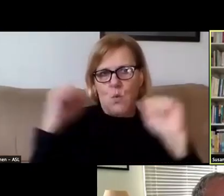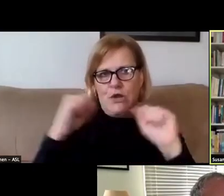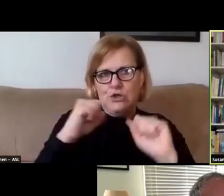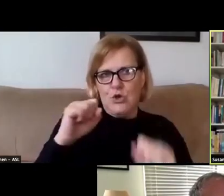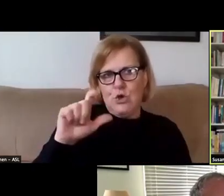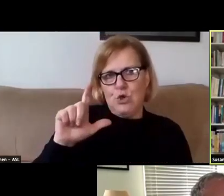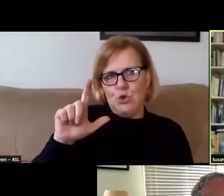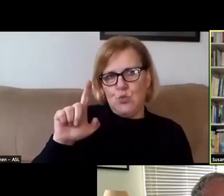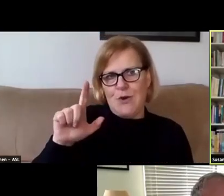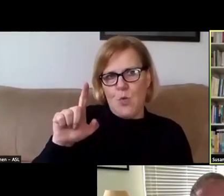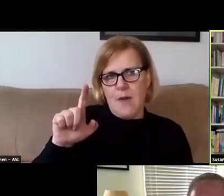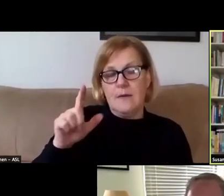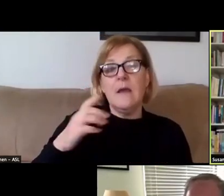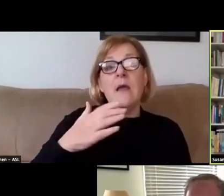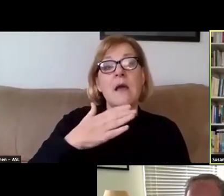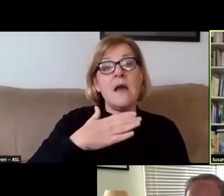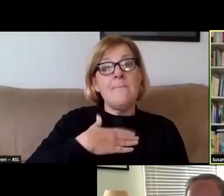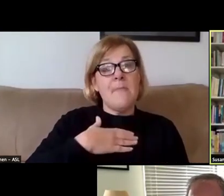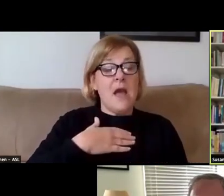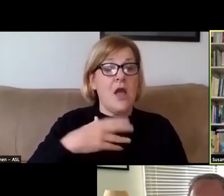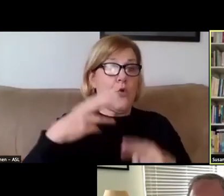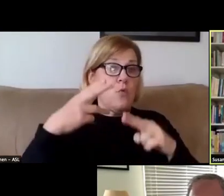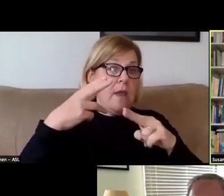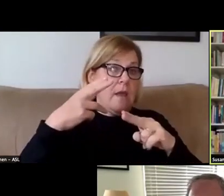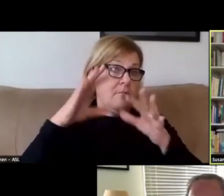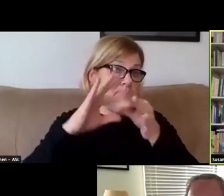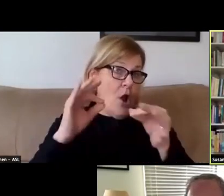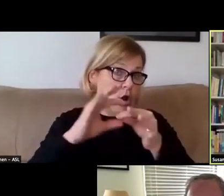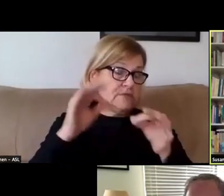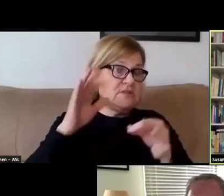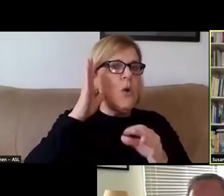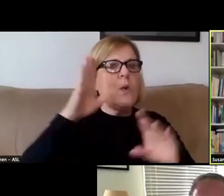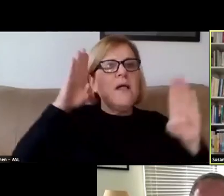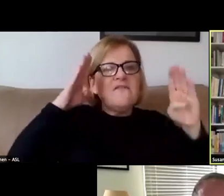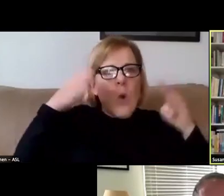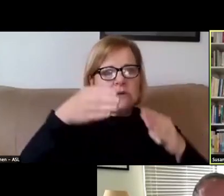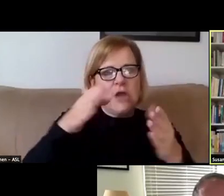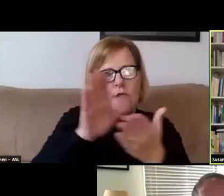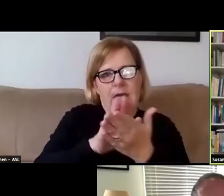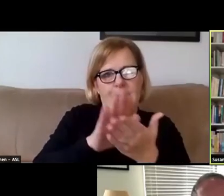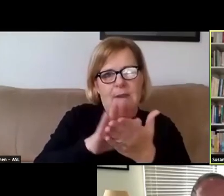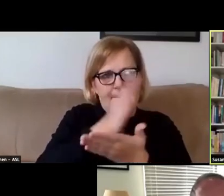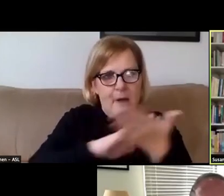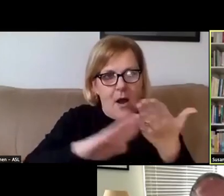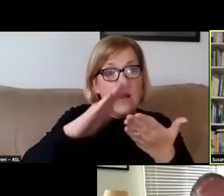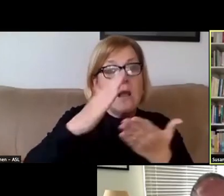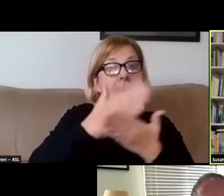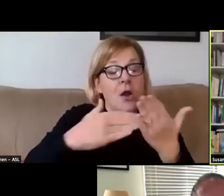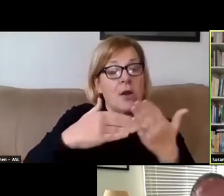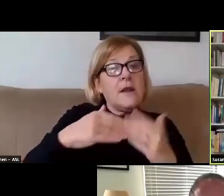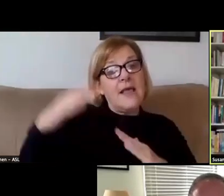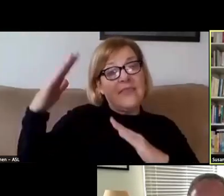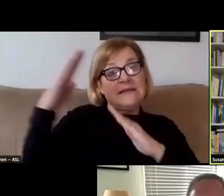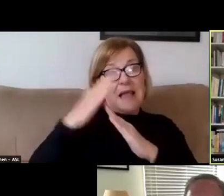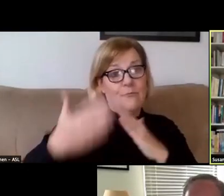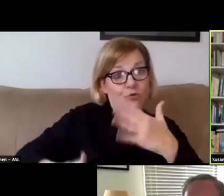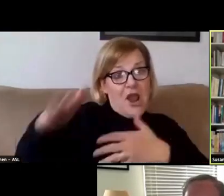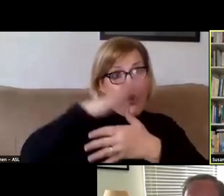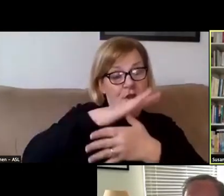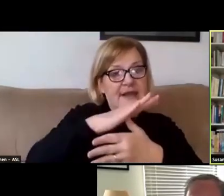And my remarks will focus on the academic portion of that. Our top priorities remain the safety of faculty, staff,